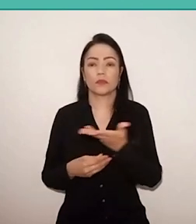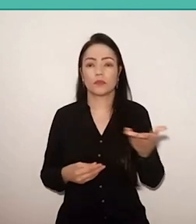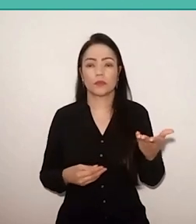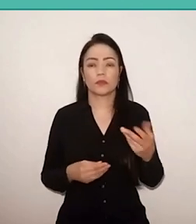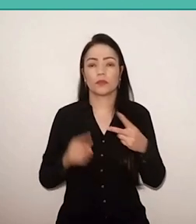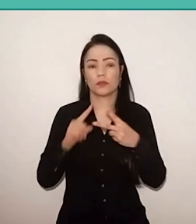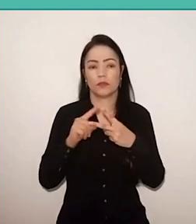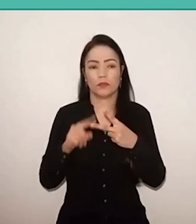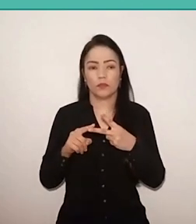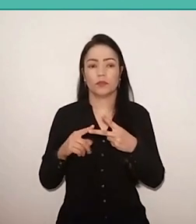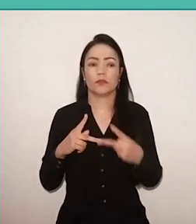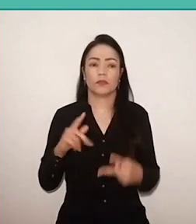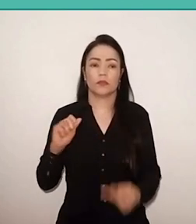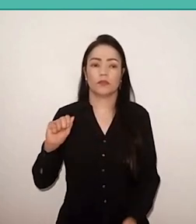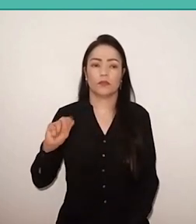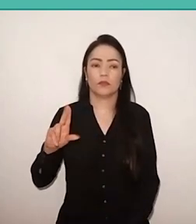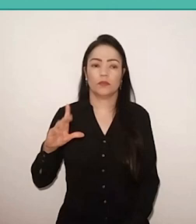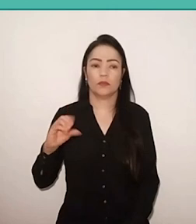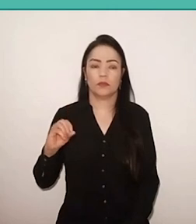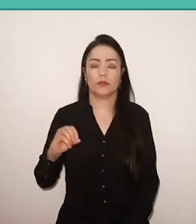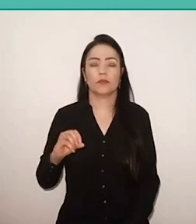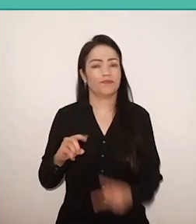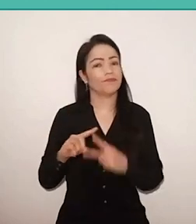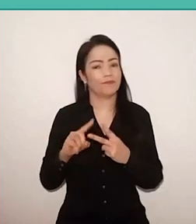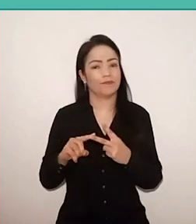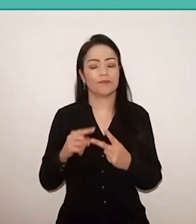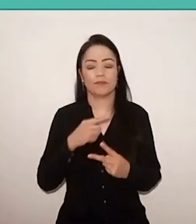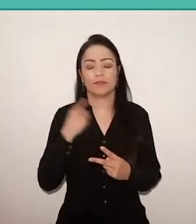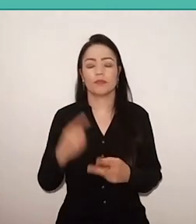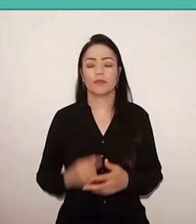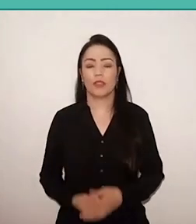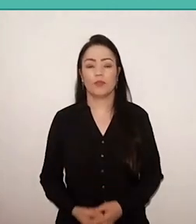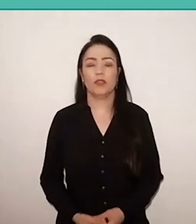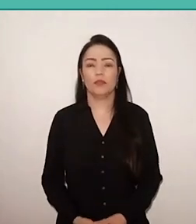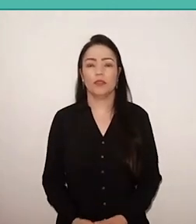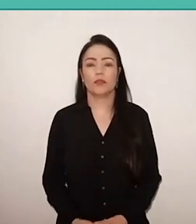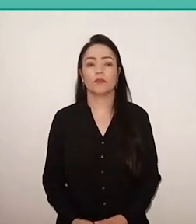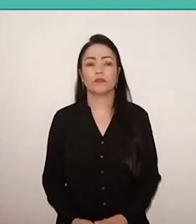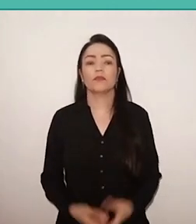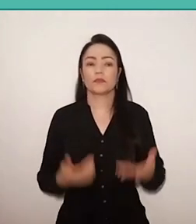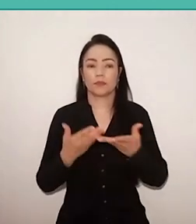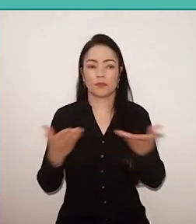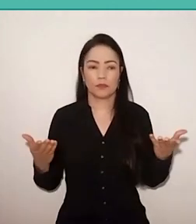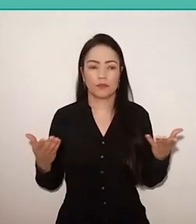Paulo Freire and Dom Paulo Evaristo Arns. At this juncture of violation of rights,